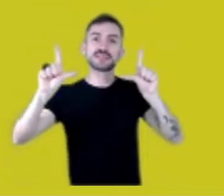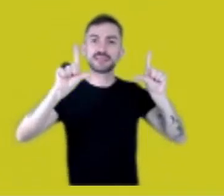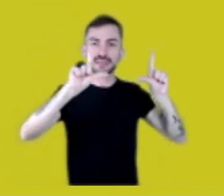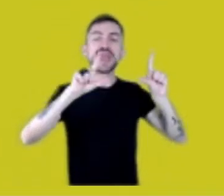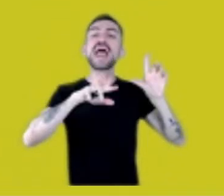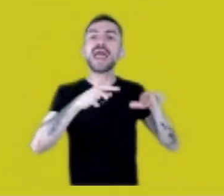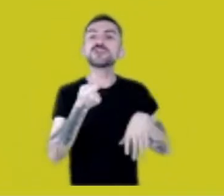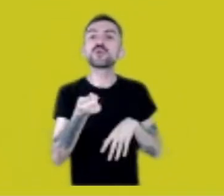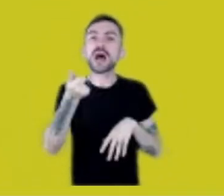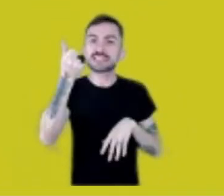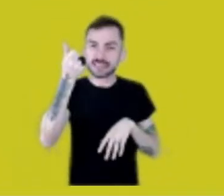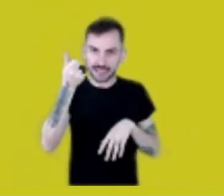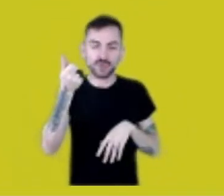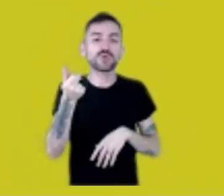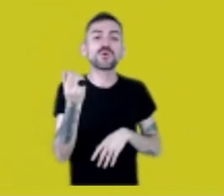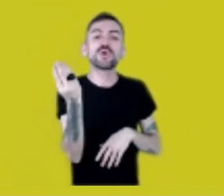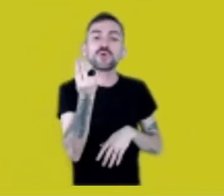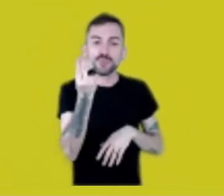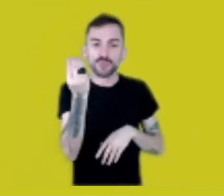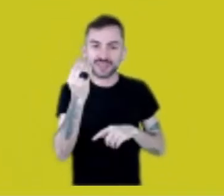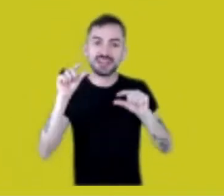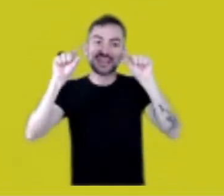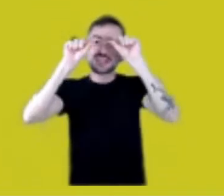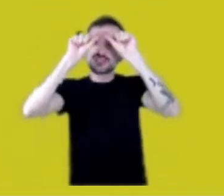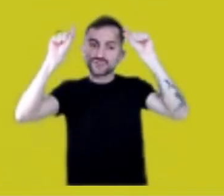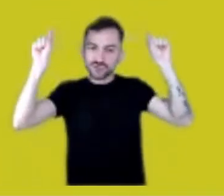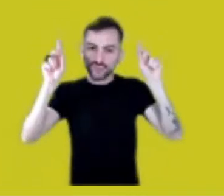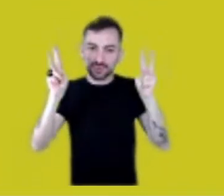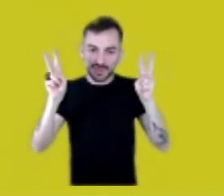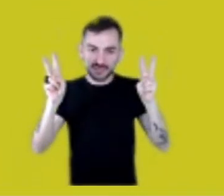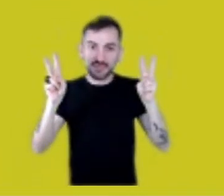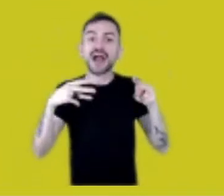because YouTube is showing something else.